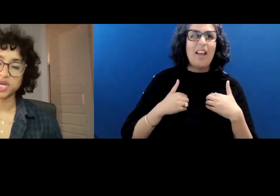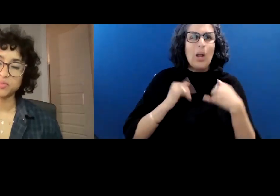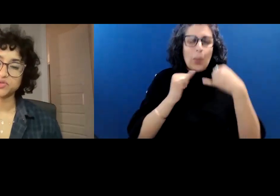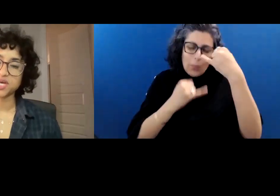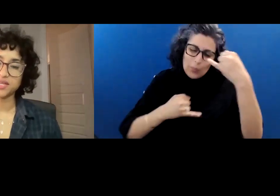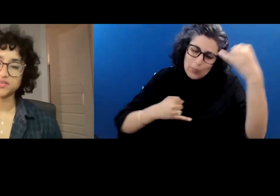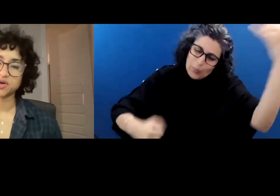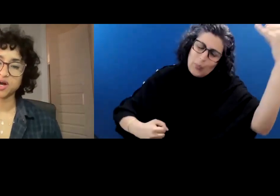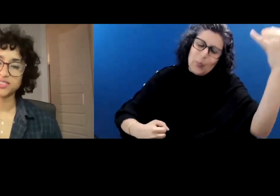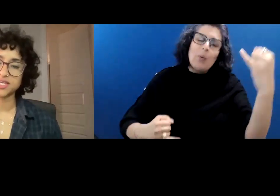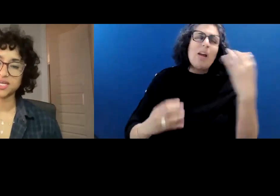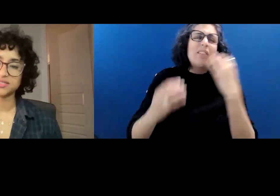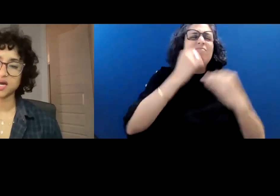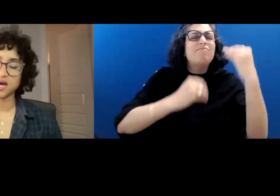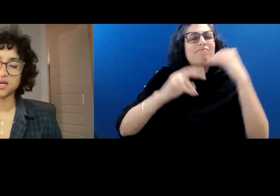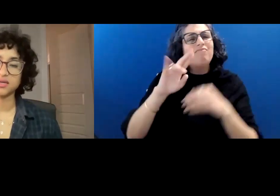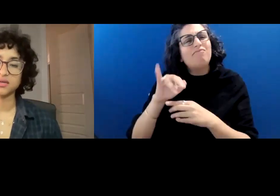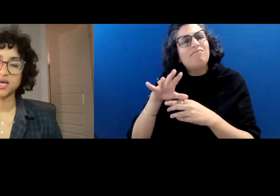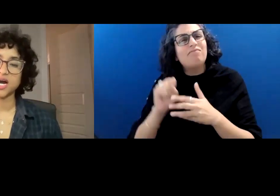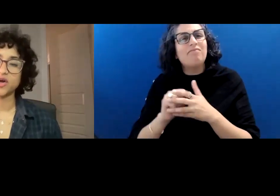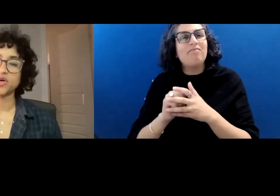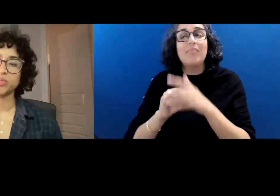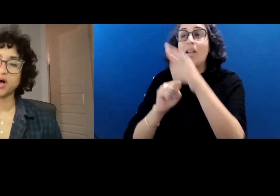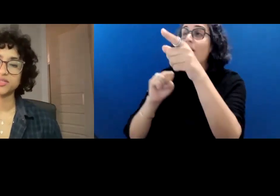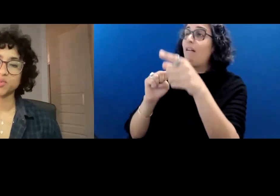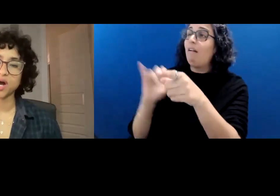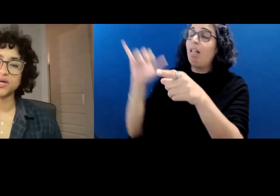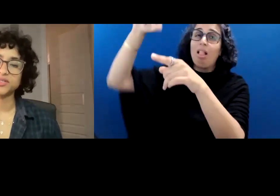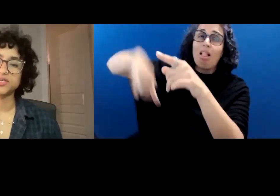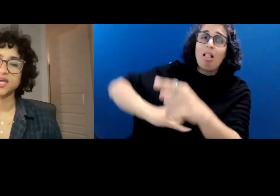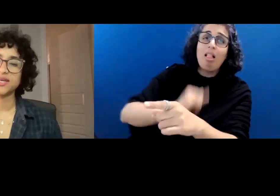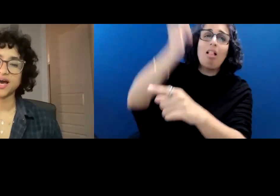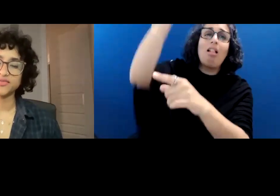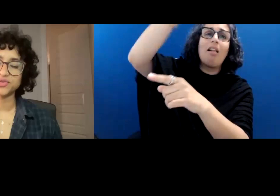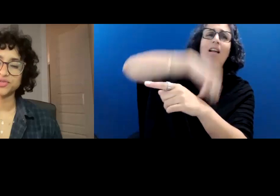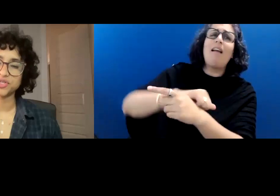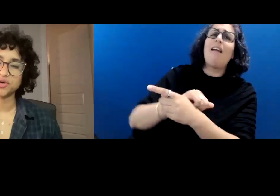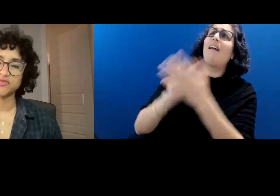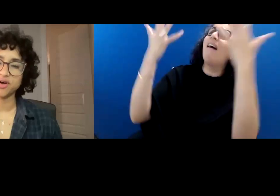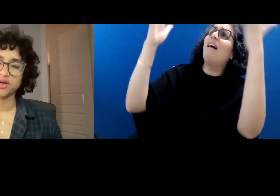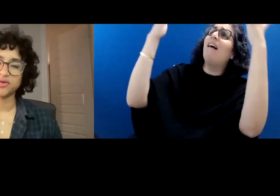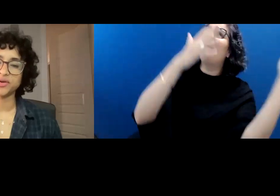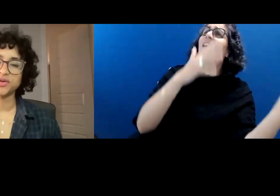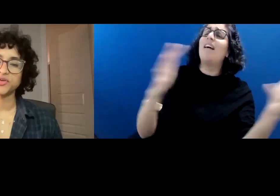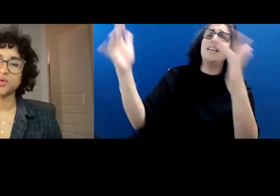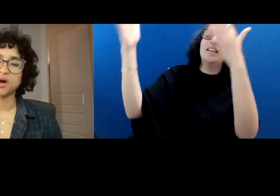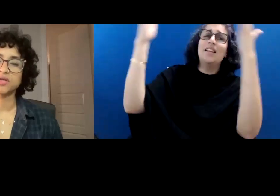Shamu sides across night sky, our applause wild, and after the show, Father, you are